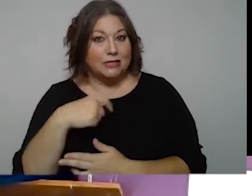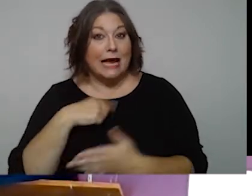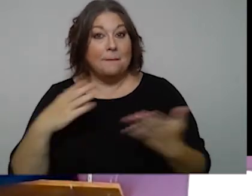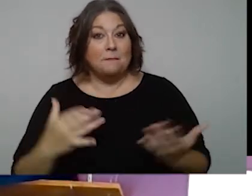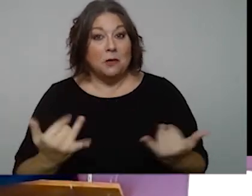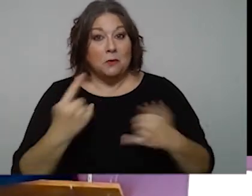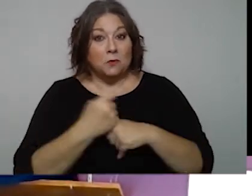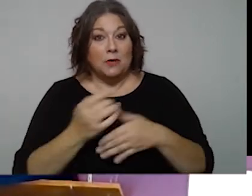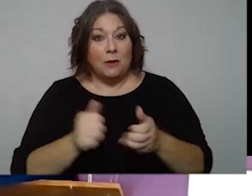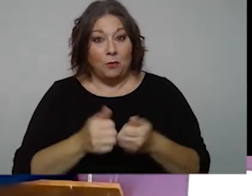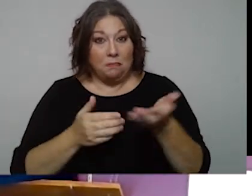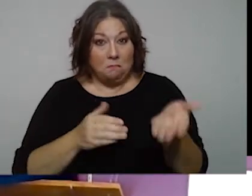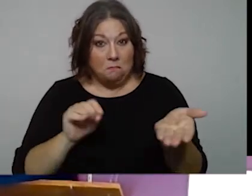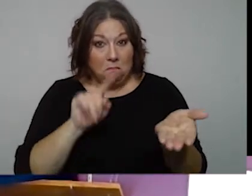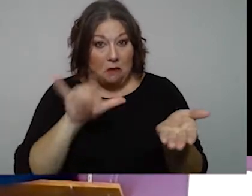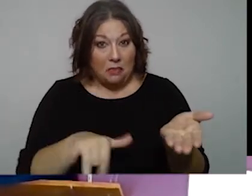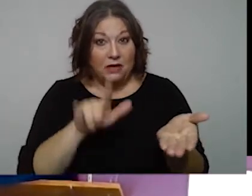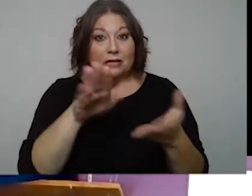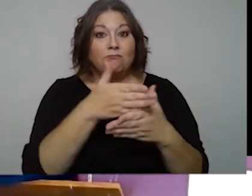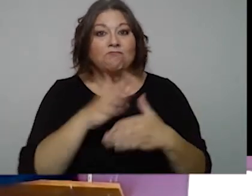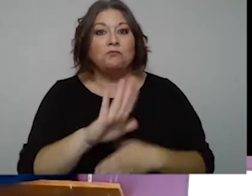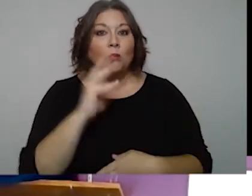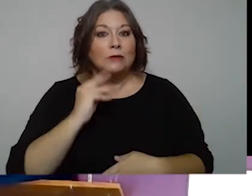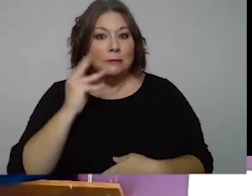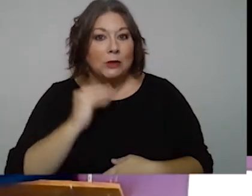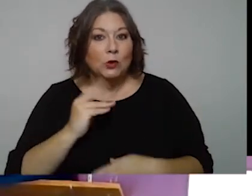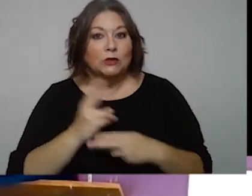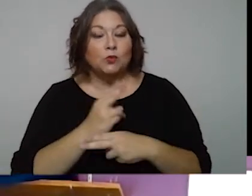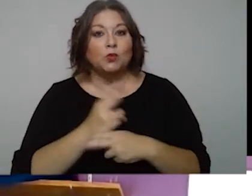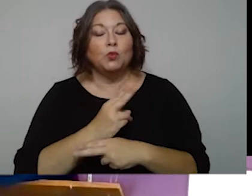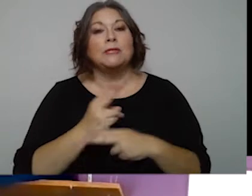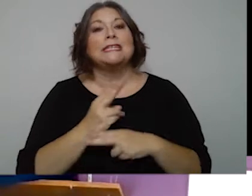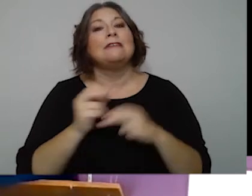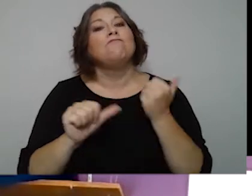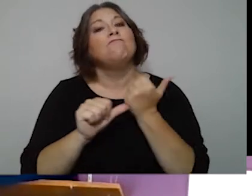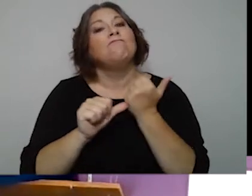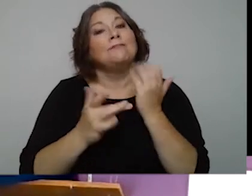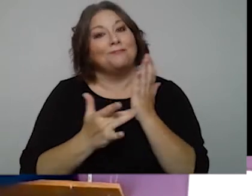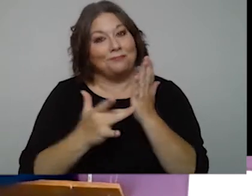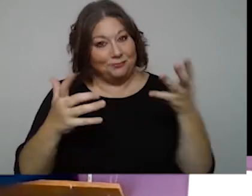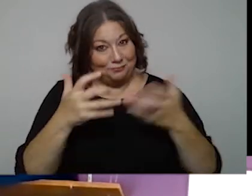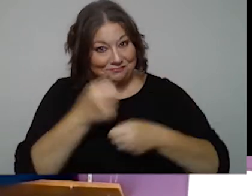here today with Bethany who will be sharing her experiences with assistive technology